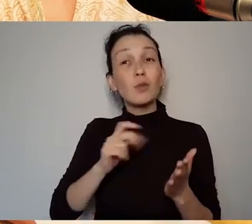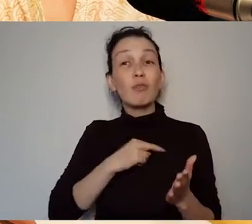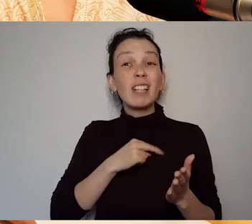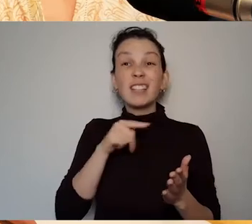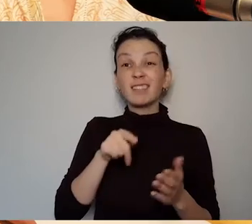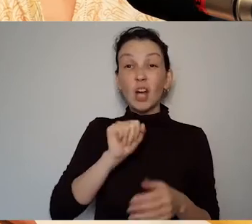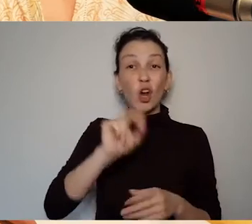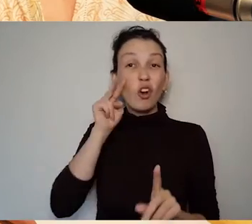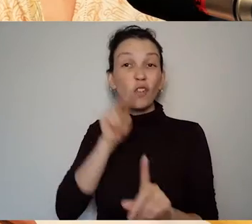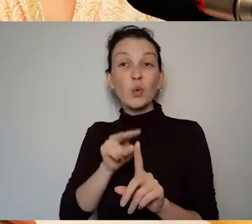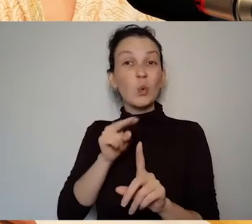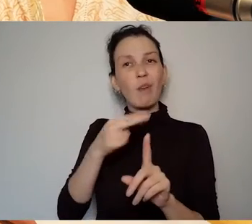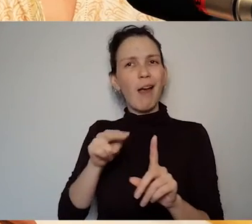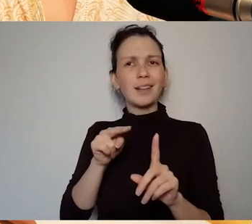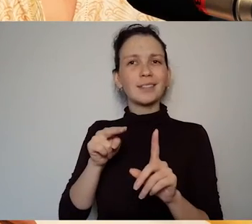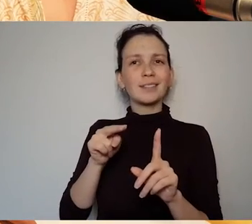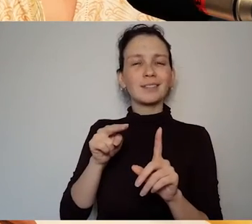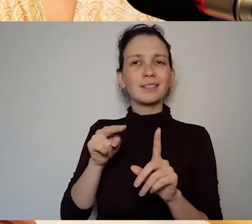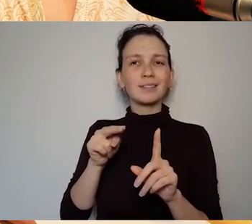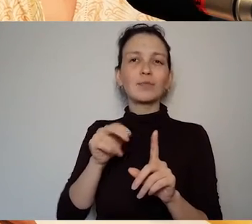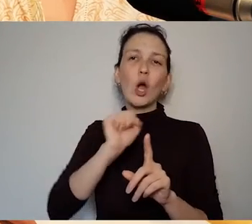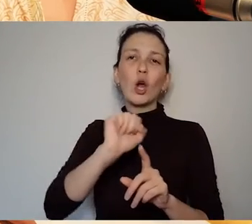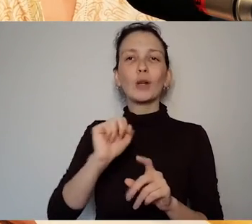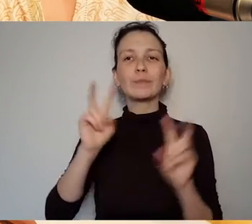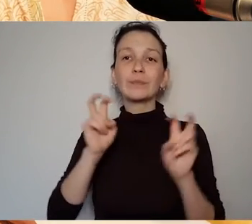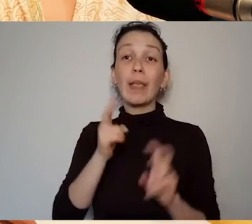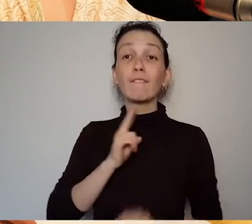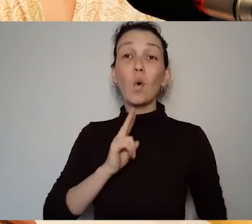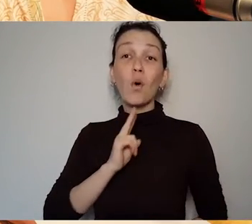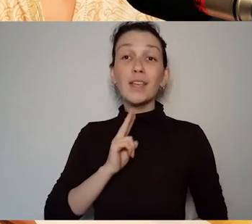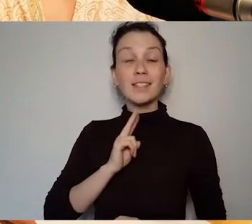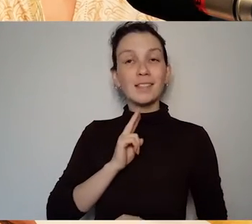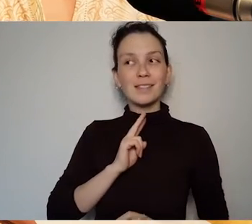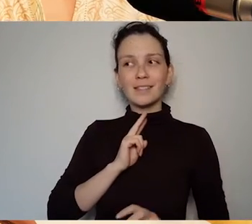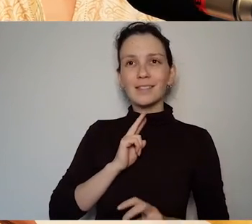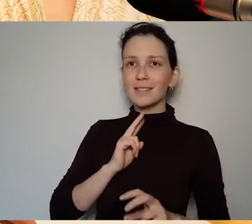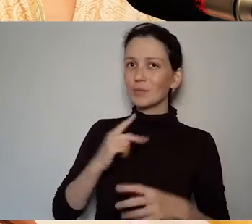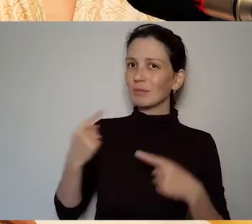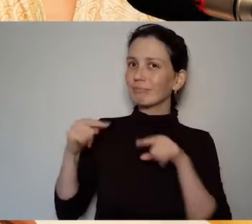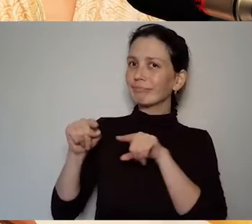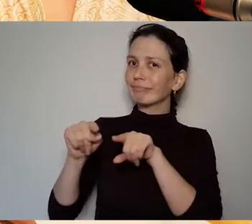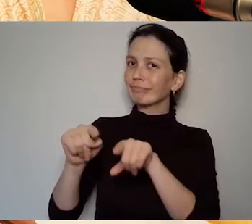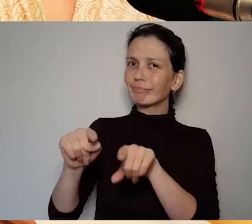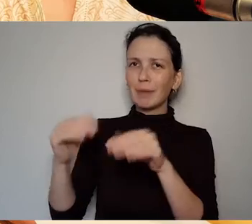chimed with many voices that were making the same arguments at the time. What